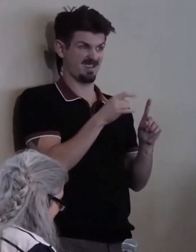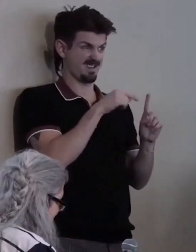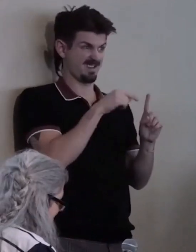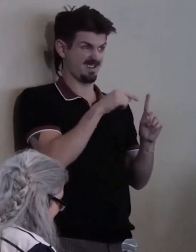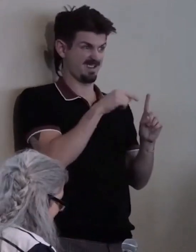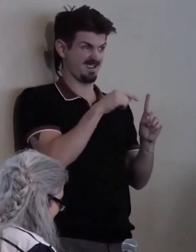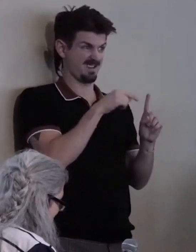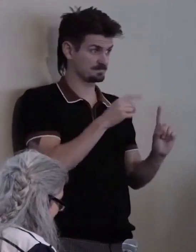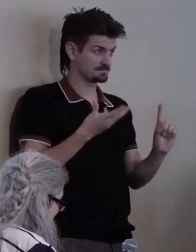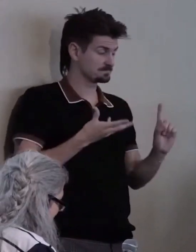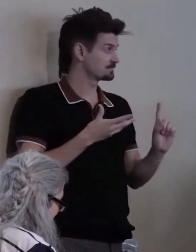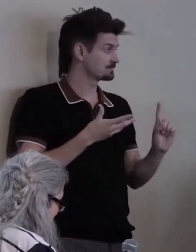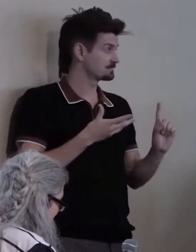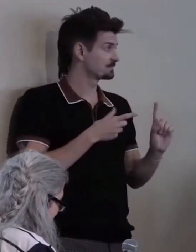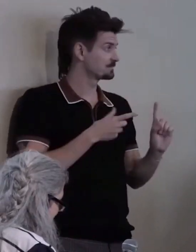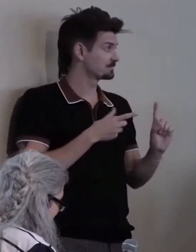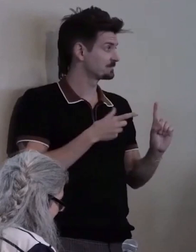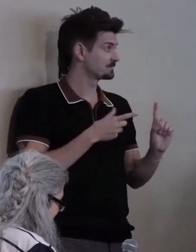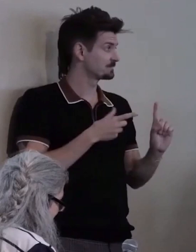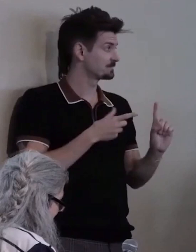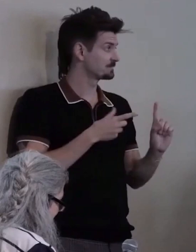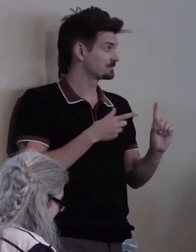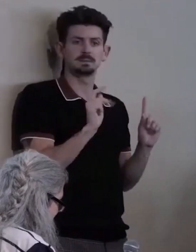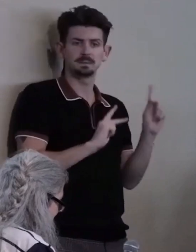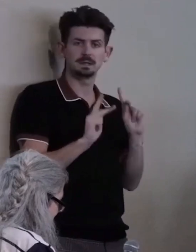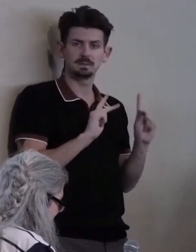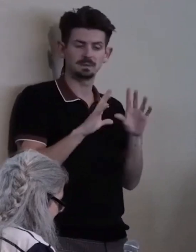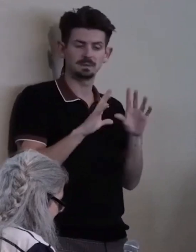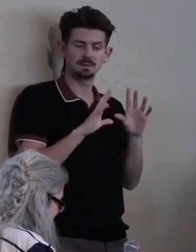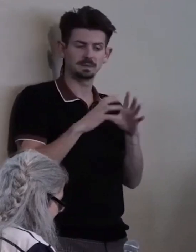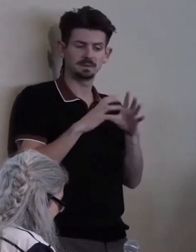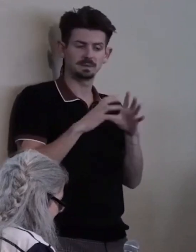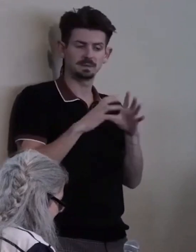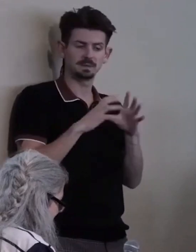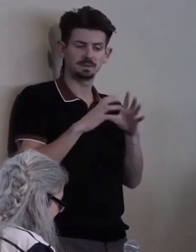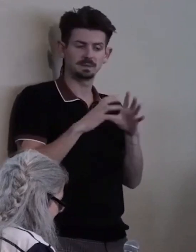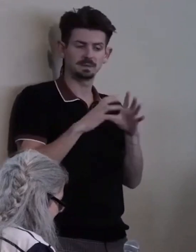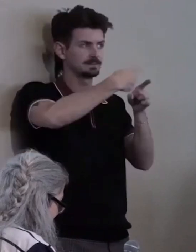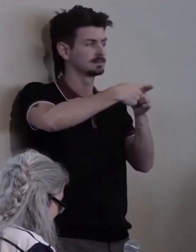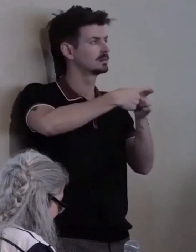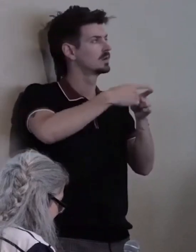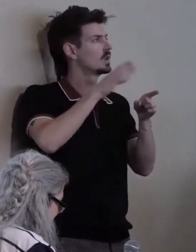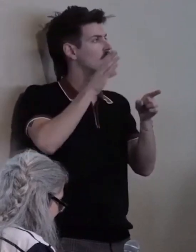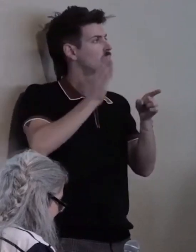19 disabled people went to the intersection of Broadway and Colfax,